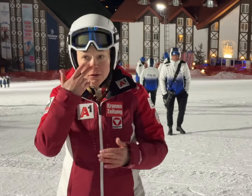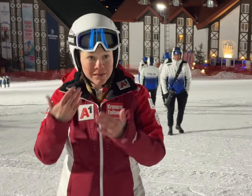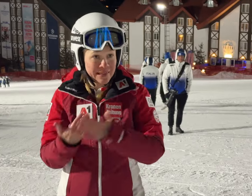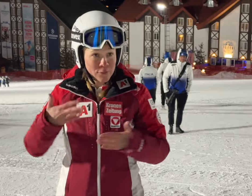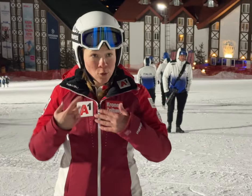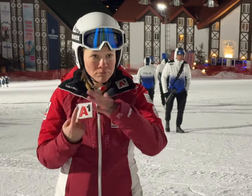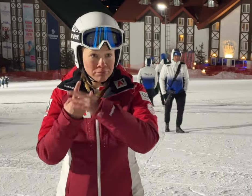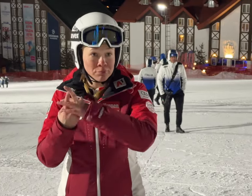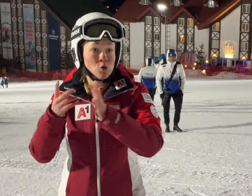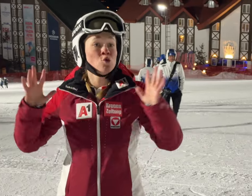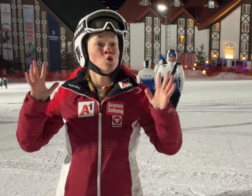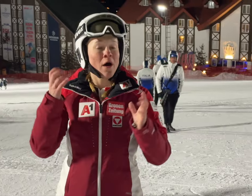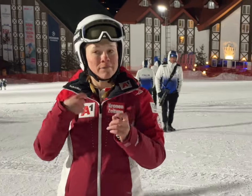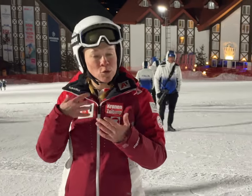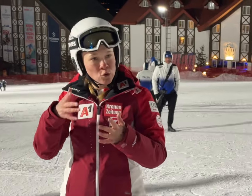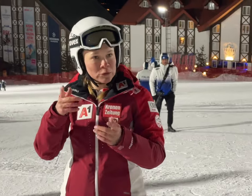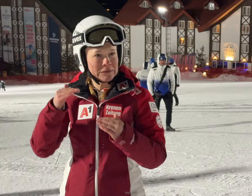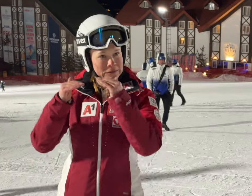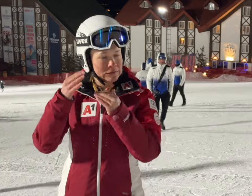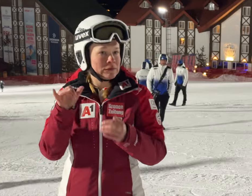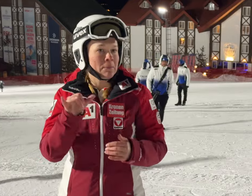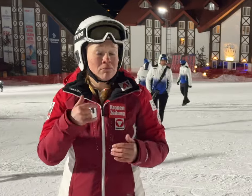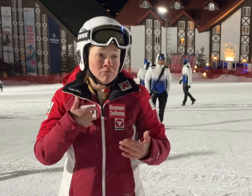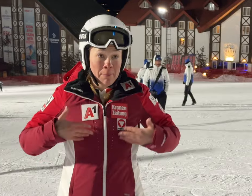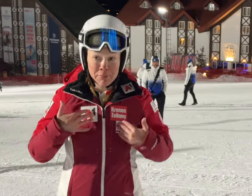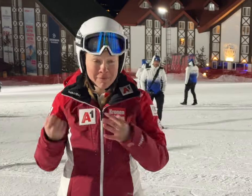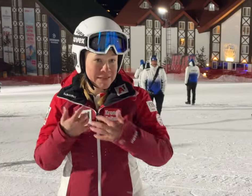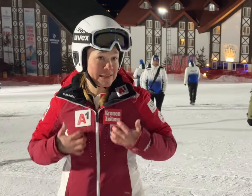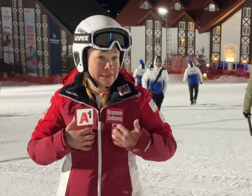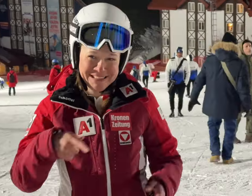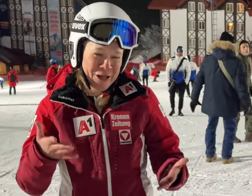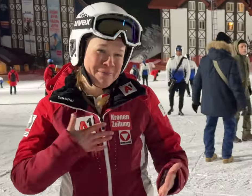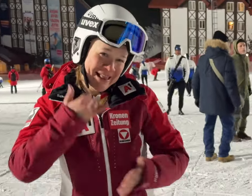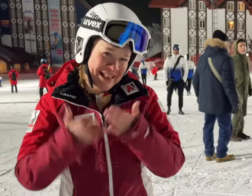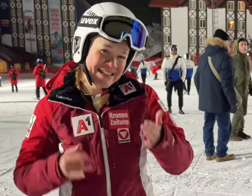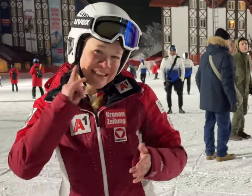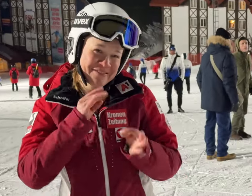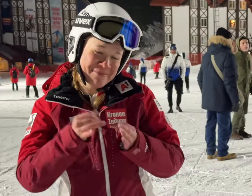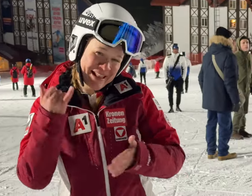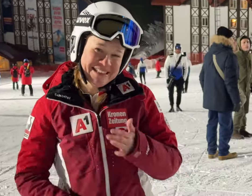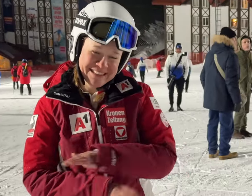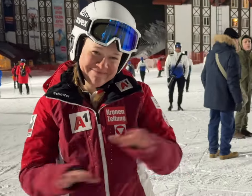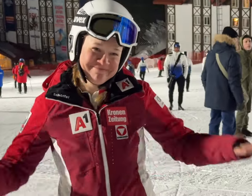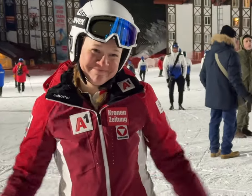I feel the competition is about the same. Regardless, I feel happy. This will be my last Winter Deaflympics.